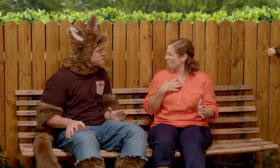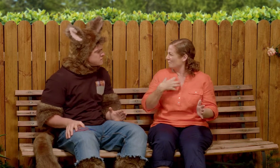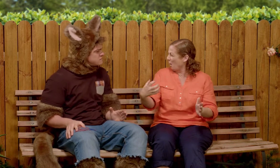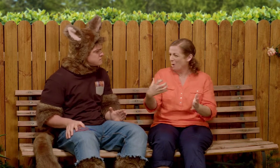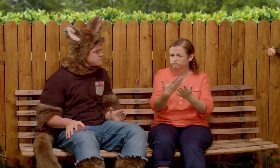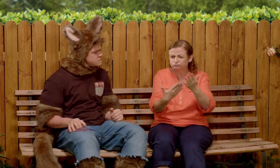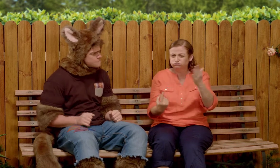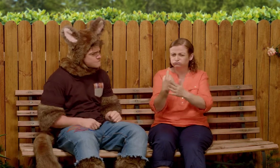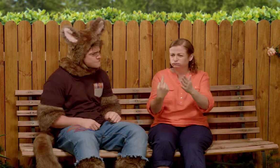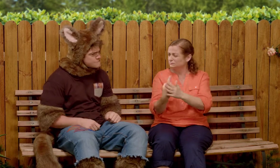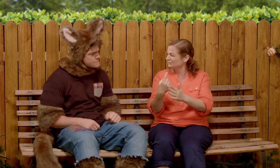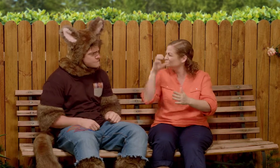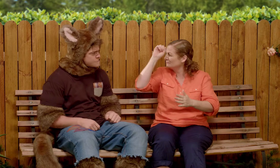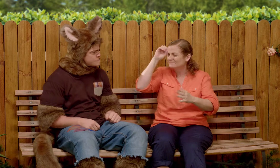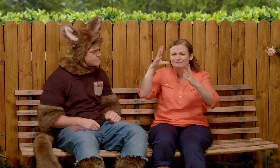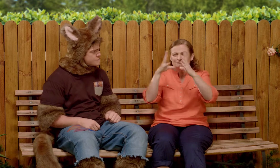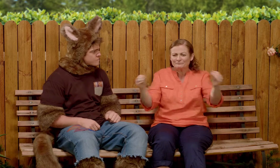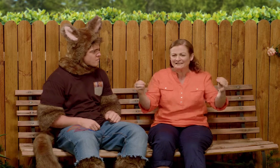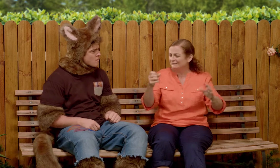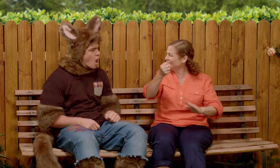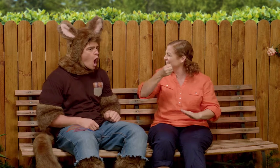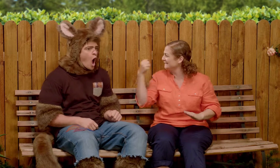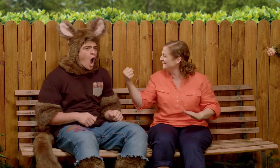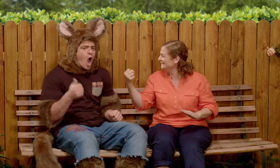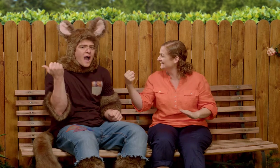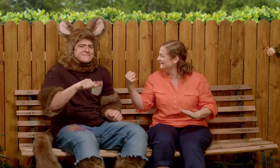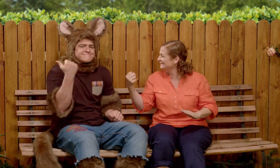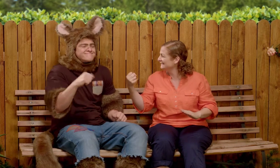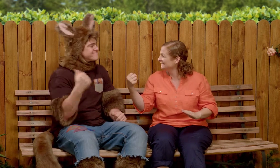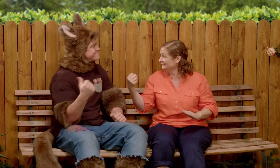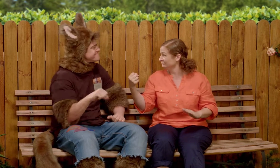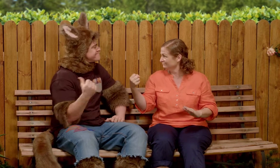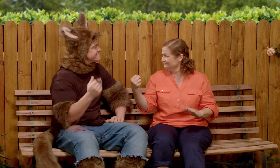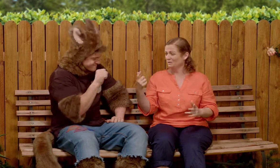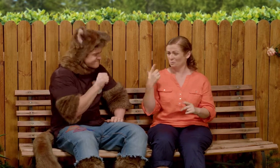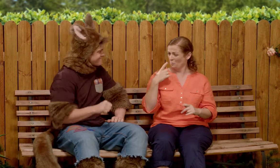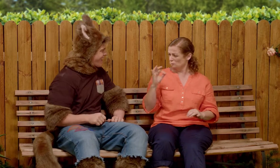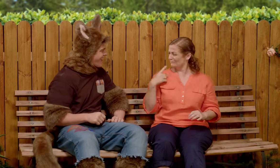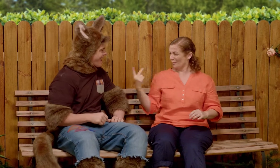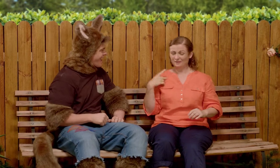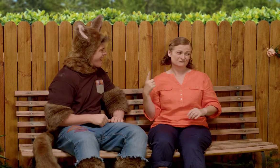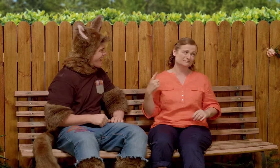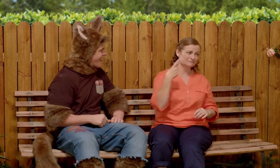I think there are more things that happened like the missing fridge. Yeah, that's right.